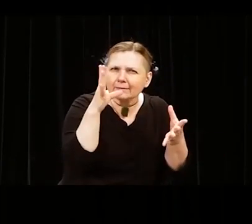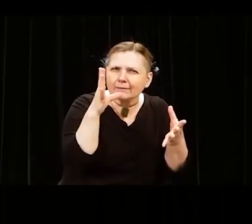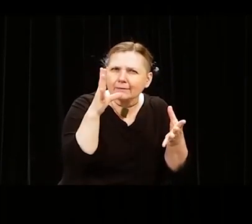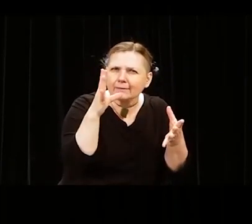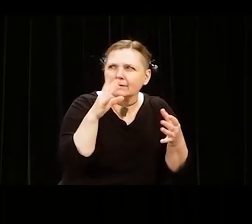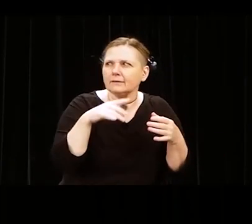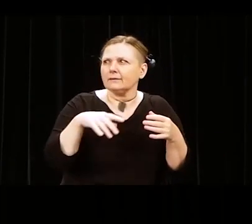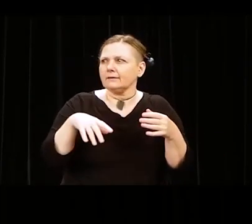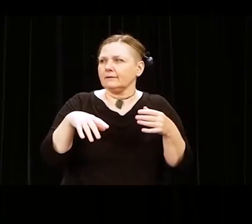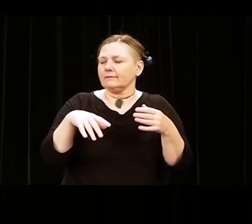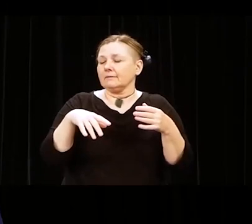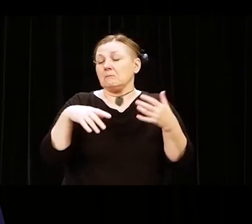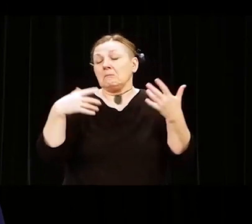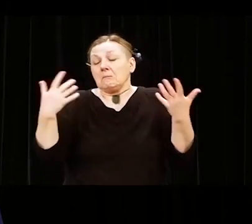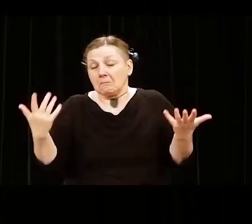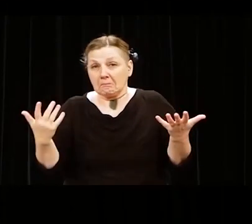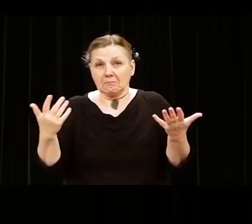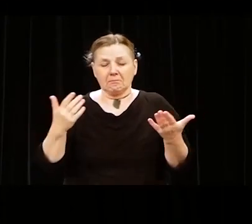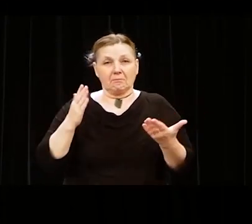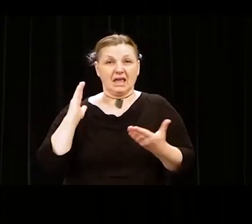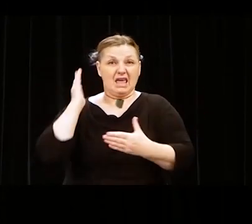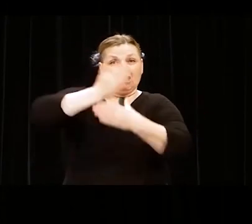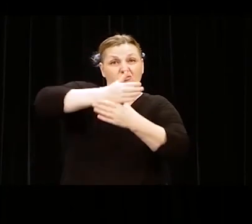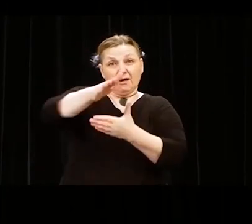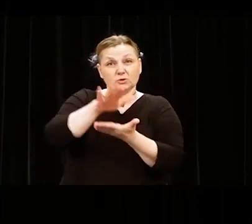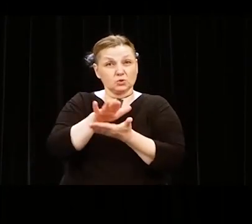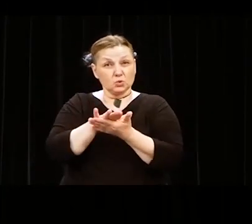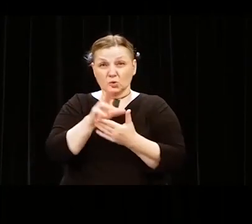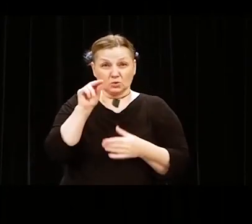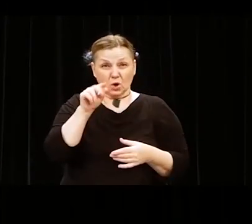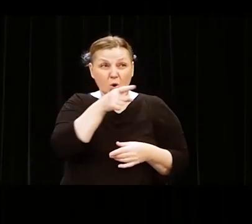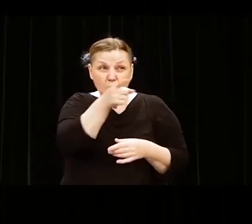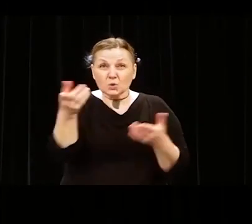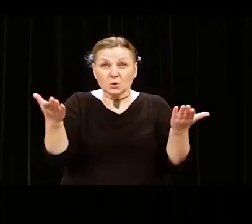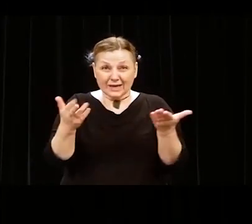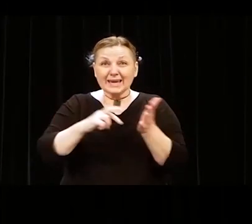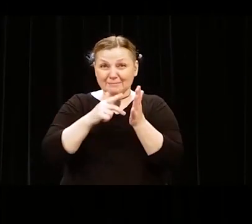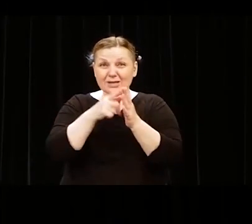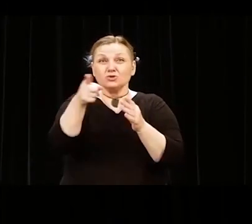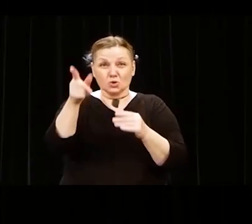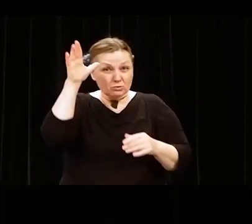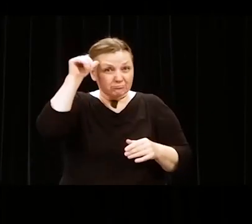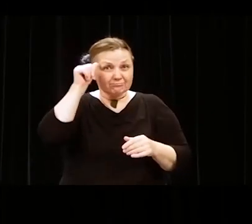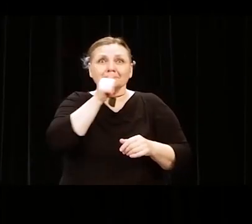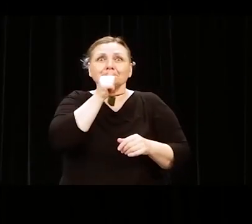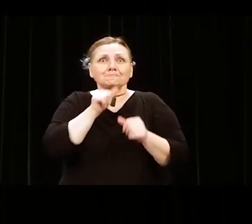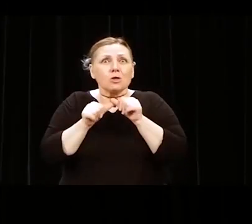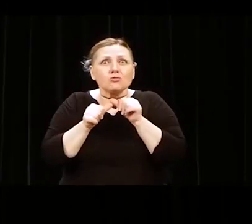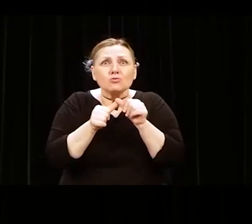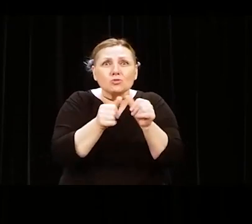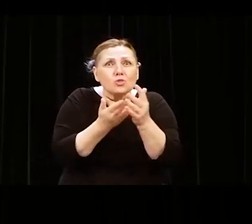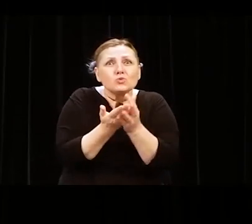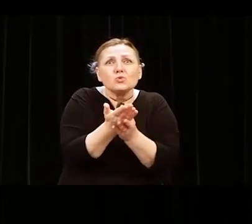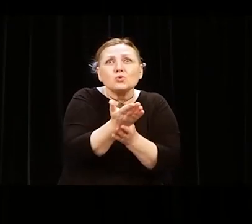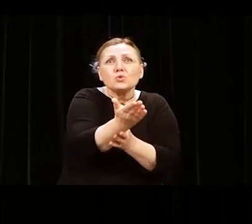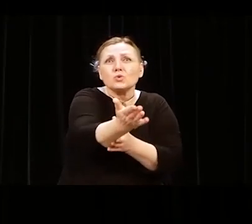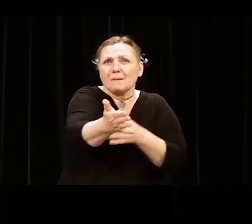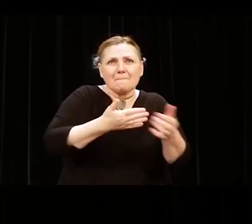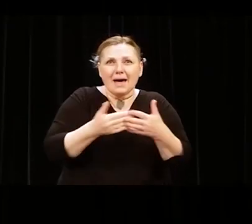Some of you restarted. José Mojica, former president of Uruguay, was right when he said to